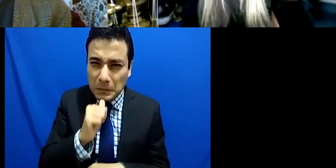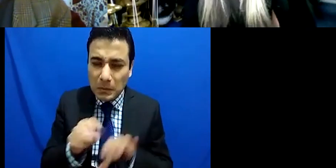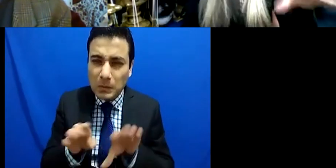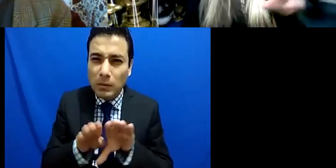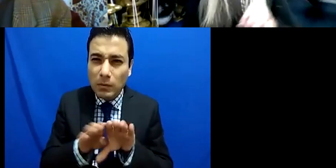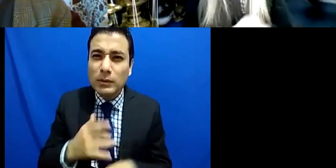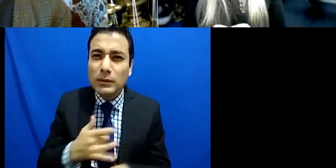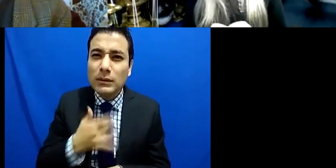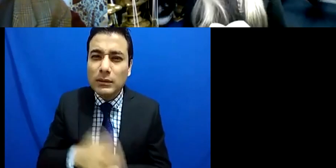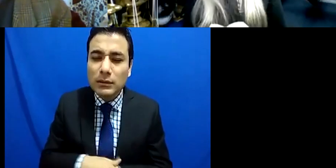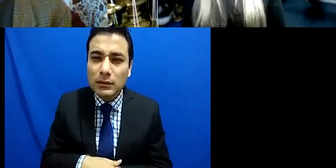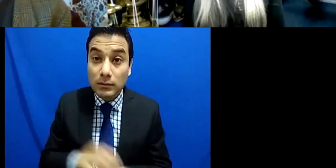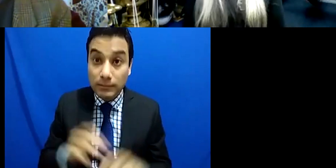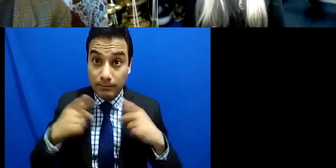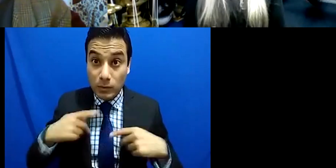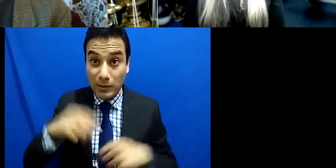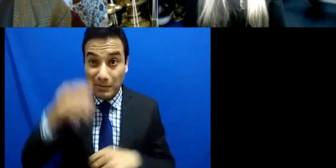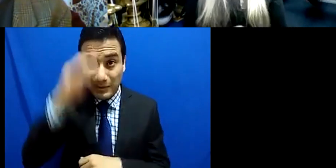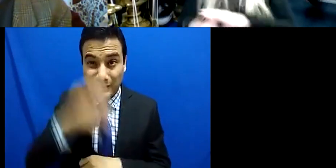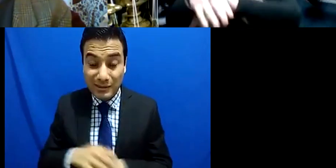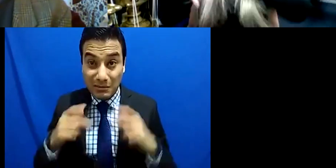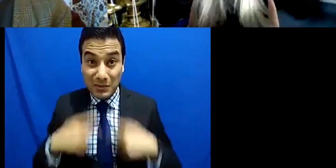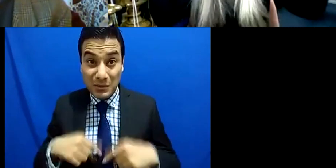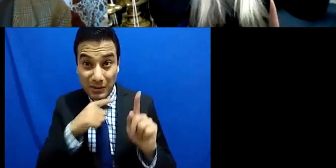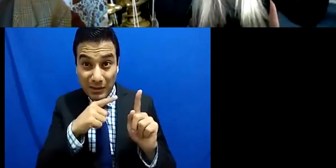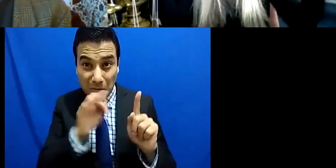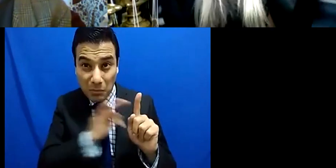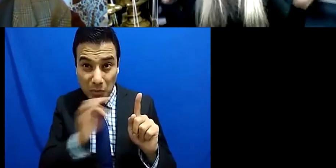they're not going to be able to do that but now with prosthetics that have just been so